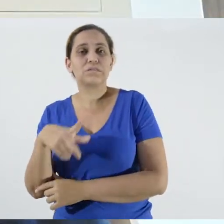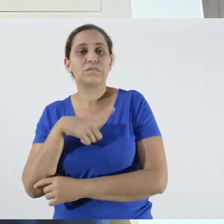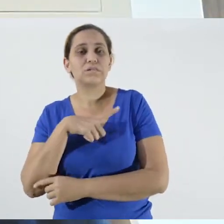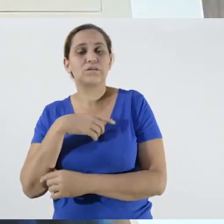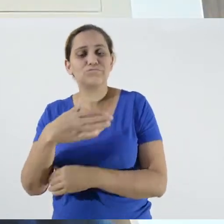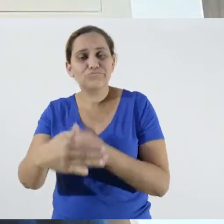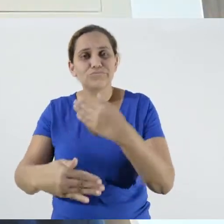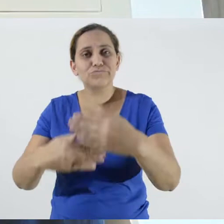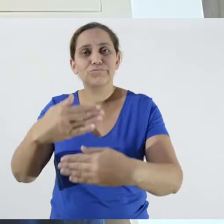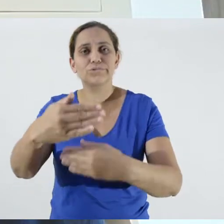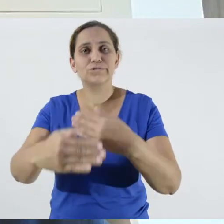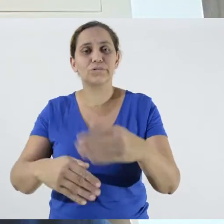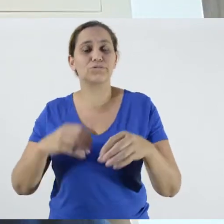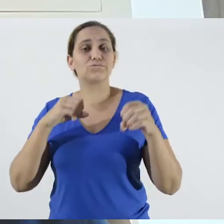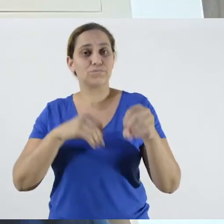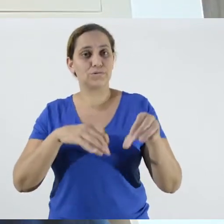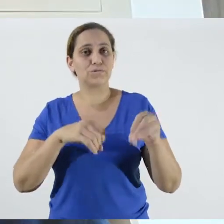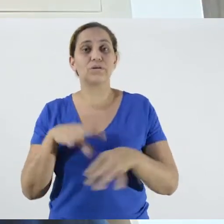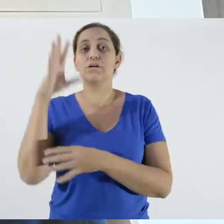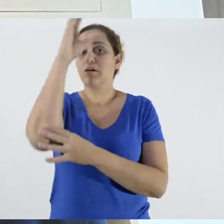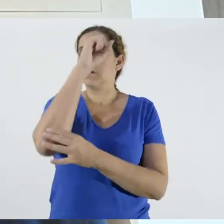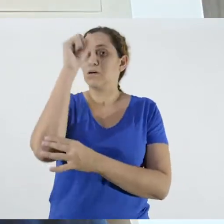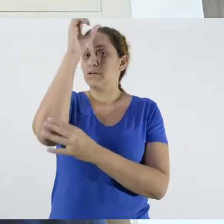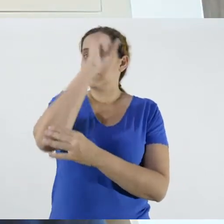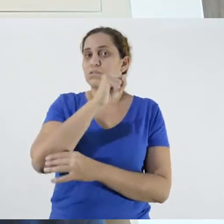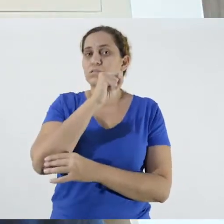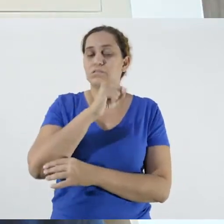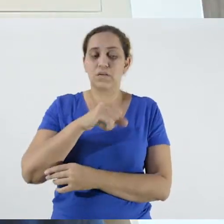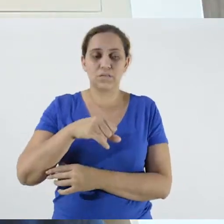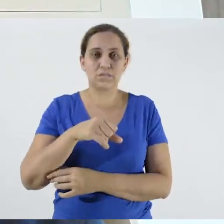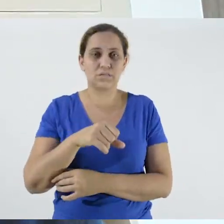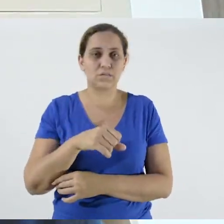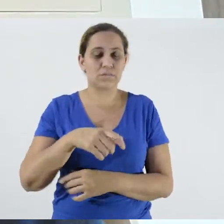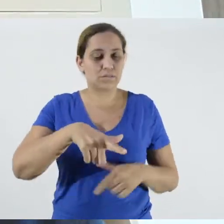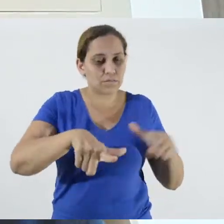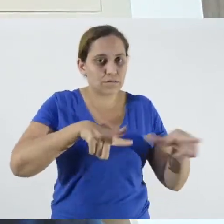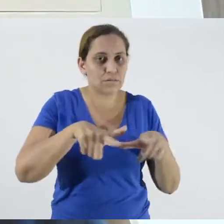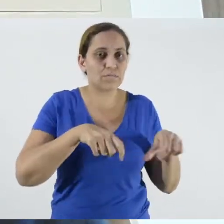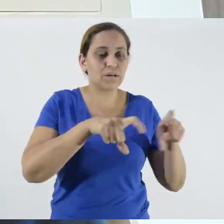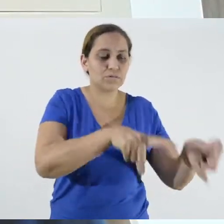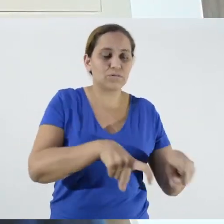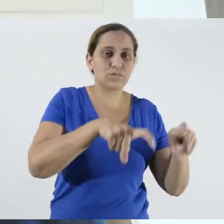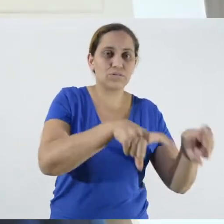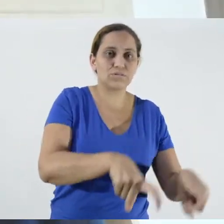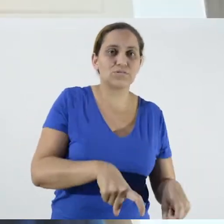of teaching-learning for rural producers, for employees and